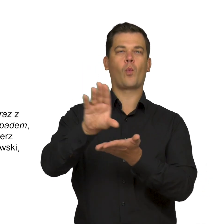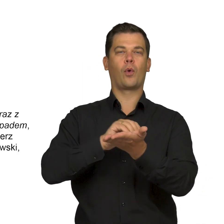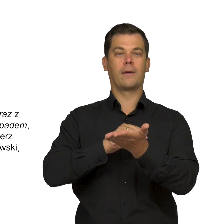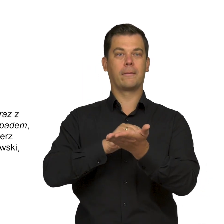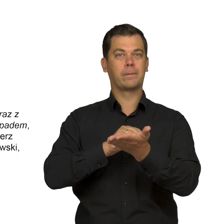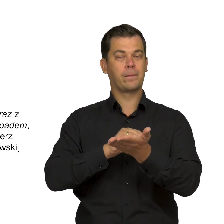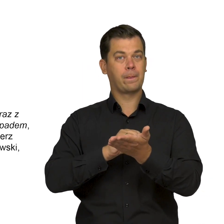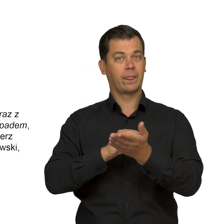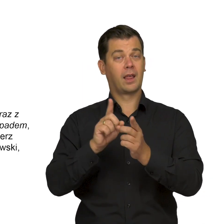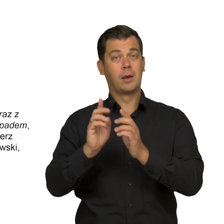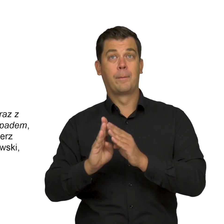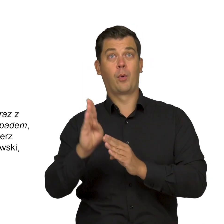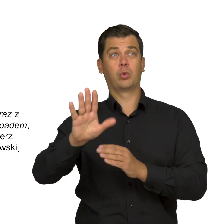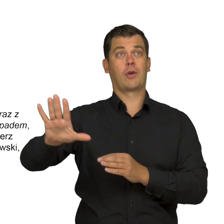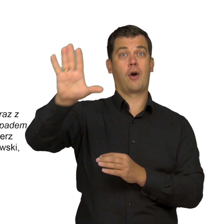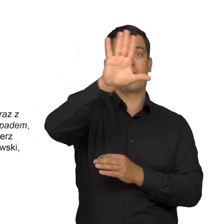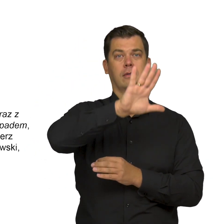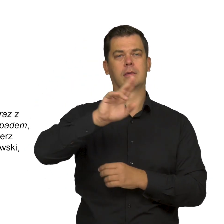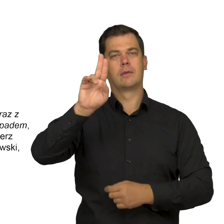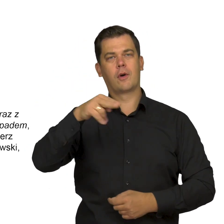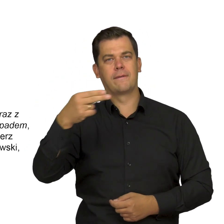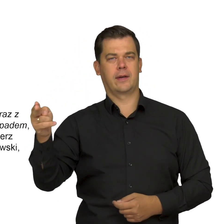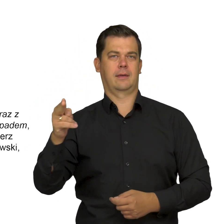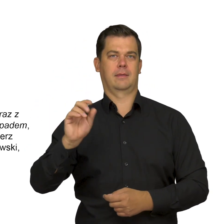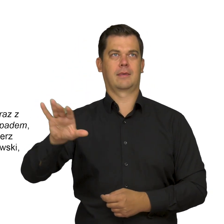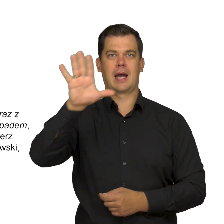This interest in the North and in Norwegian landscapes